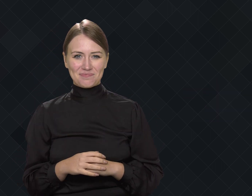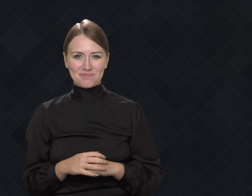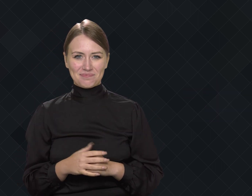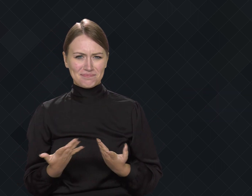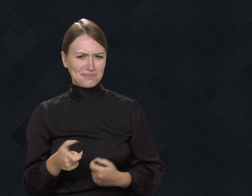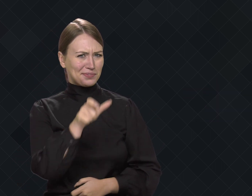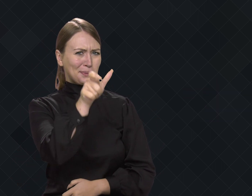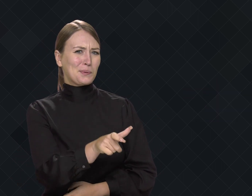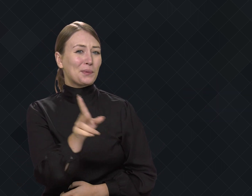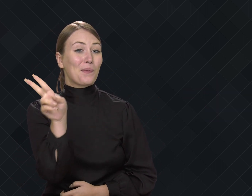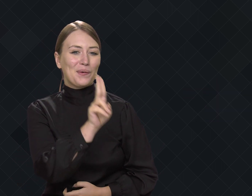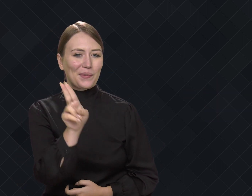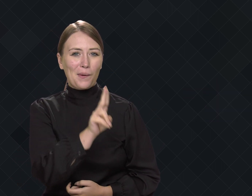Who is this?